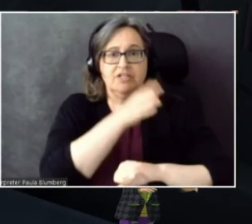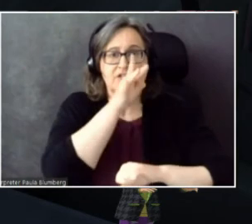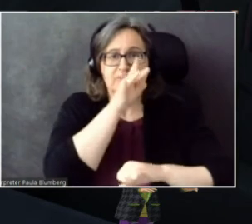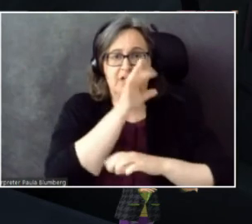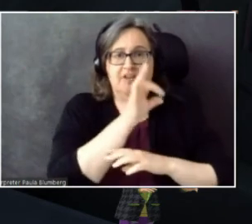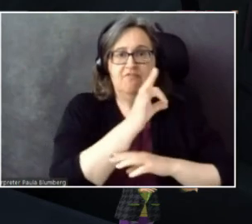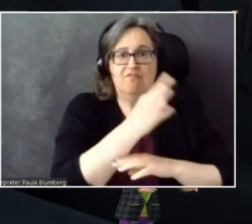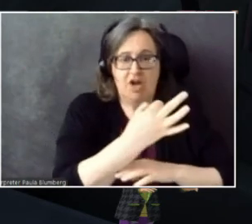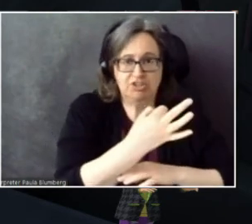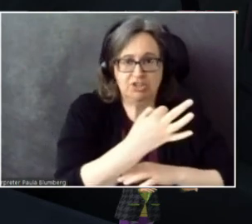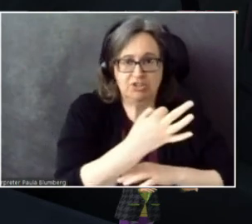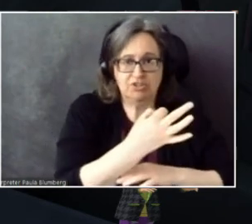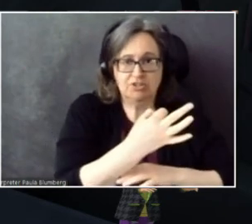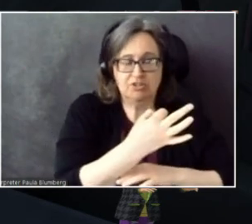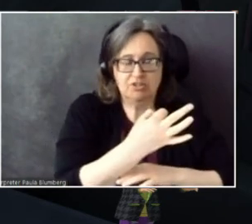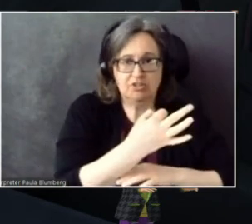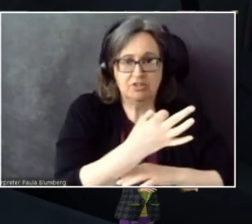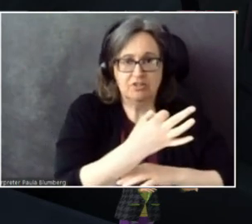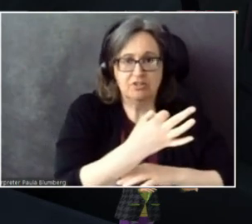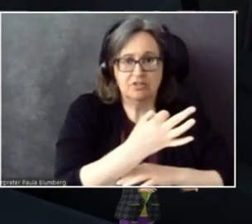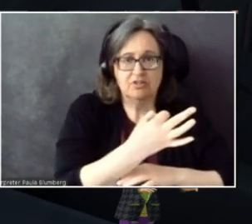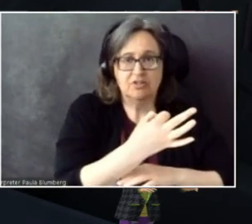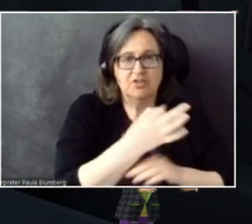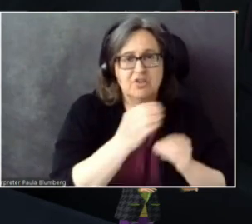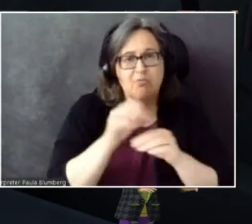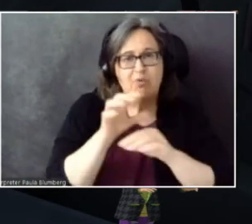And they're more used to...